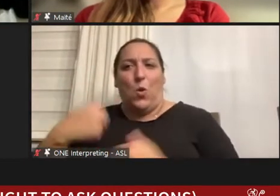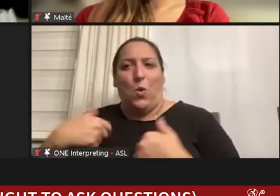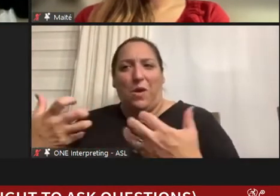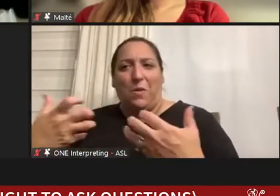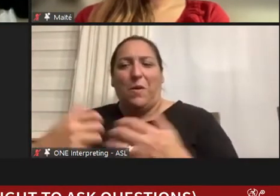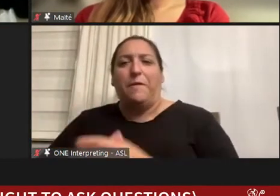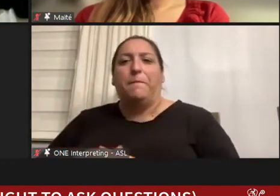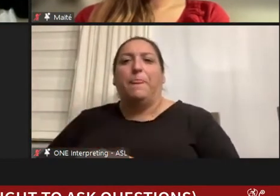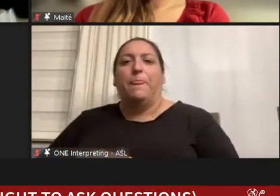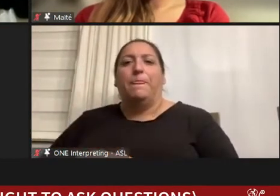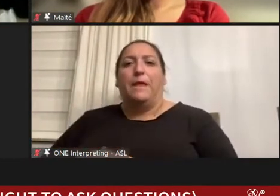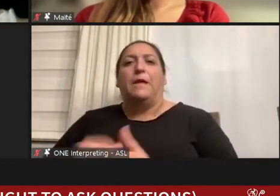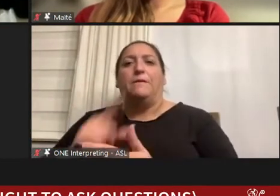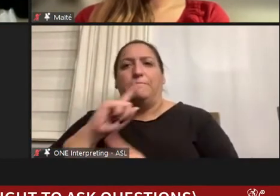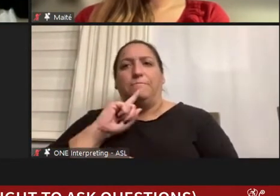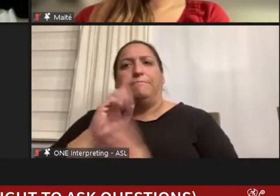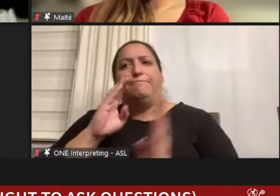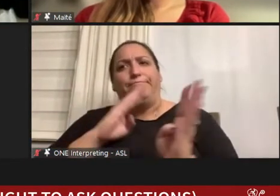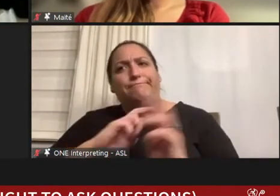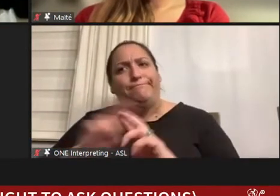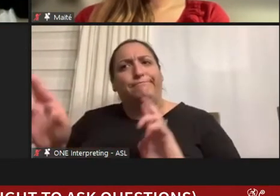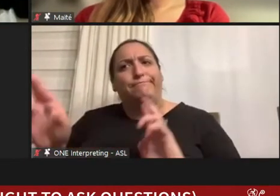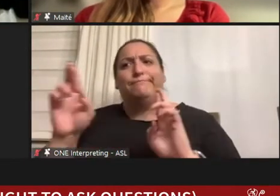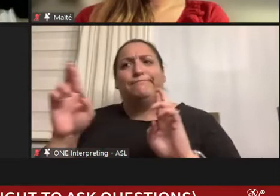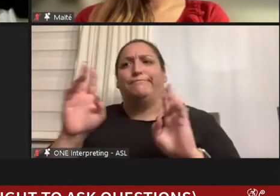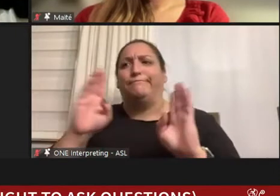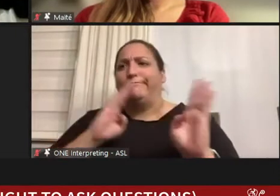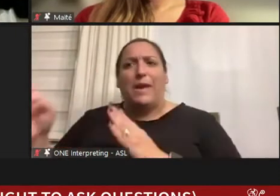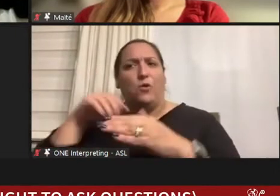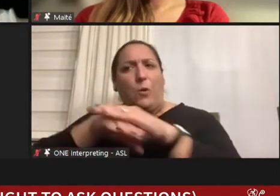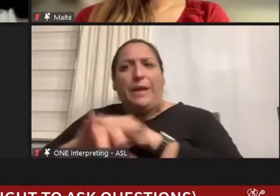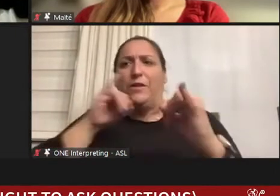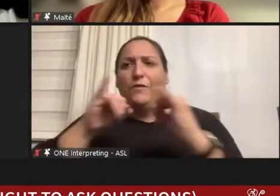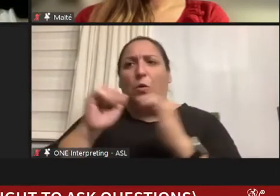I was prepared to come into those interviews and talk about my experiences with my athletic career